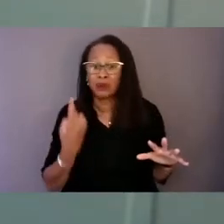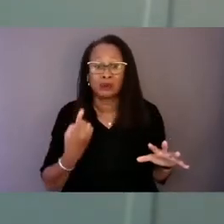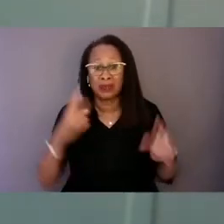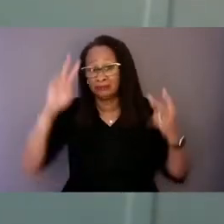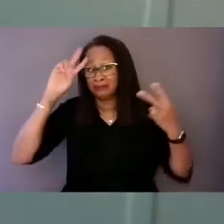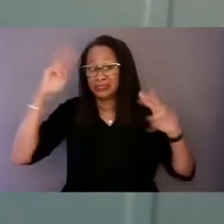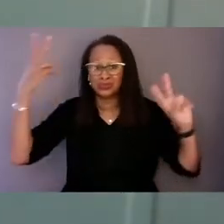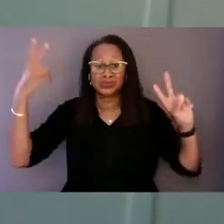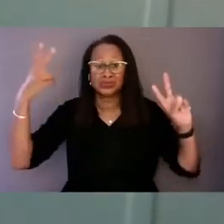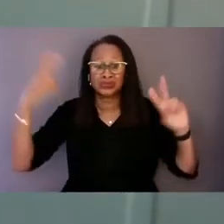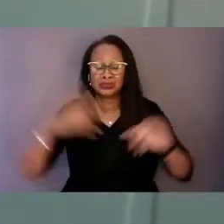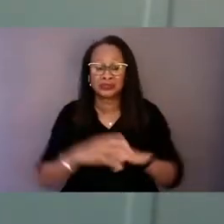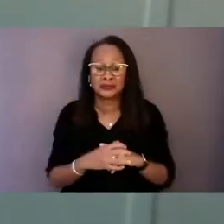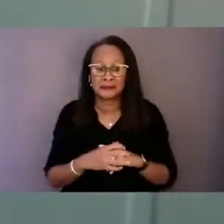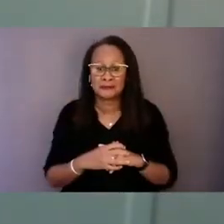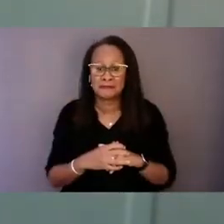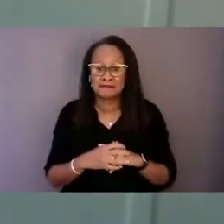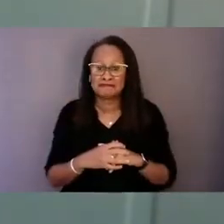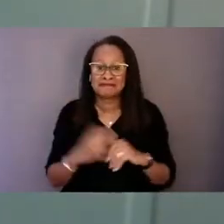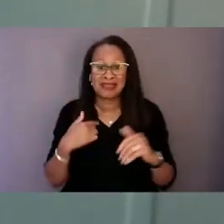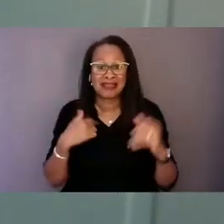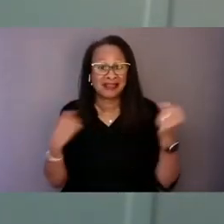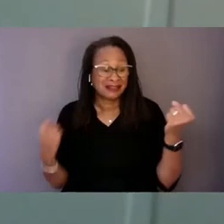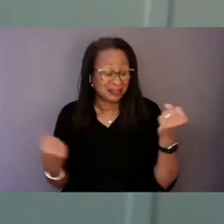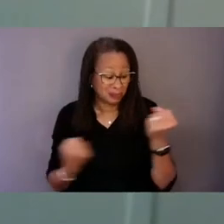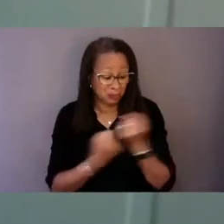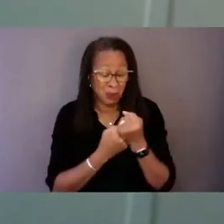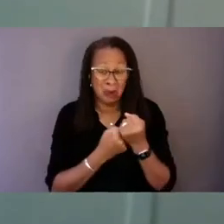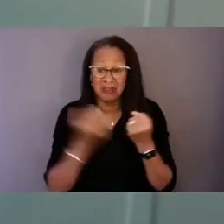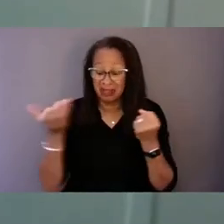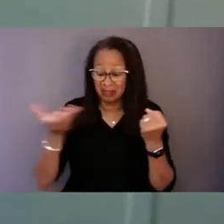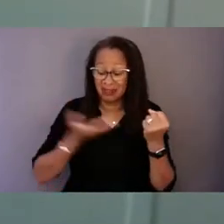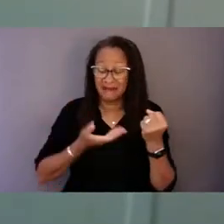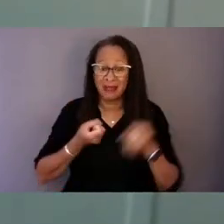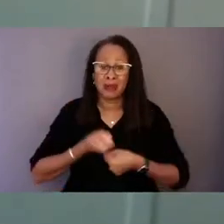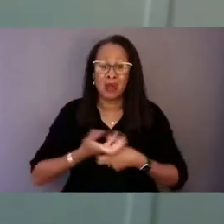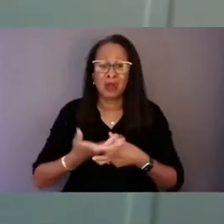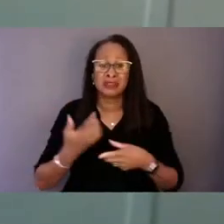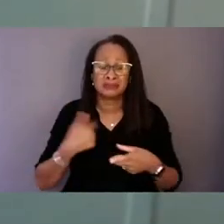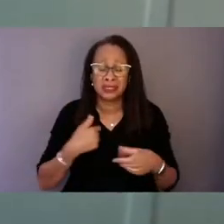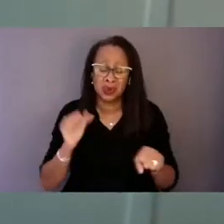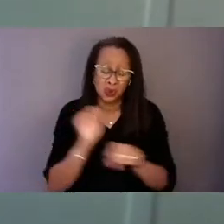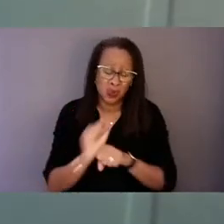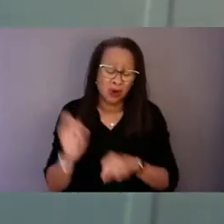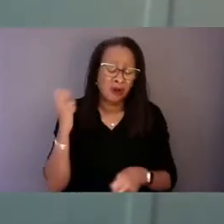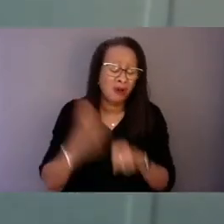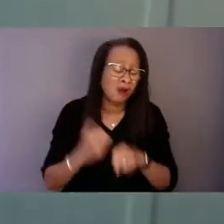The support I was given caused me to work much harder to just be okay.